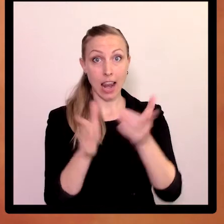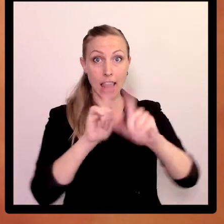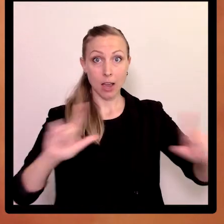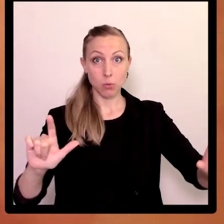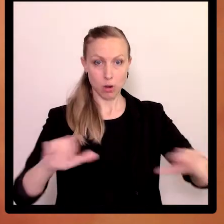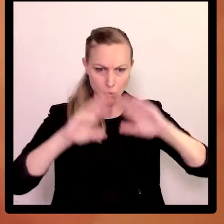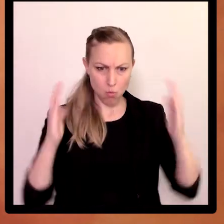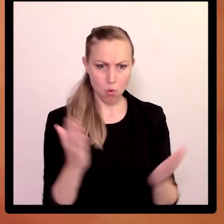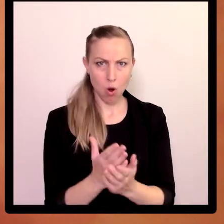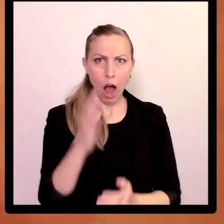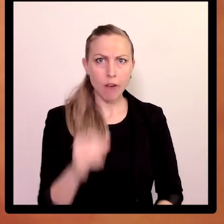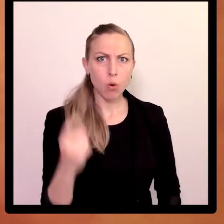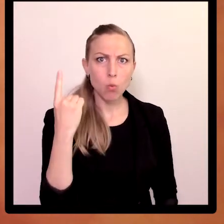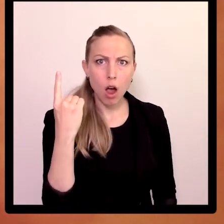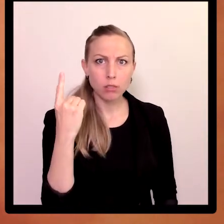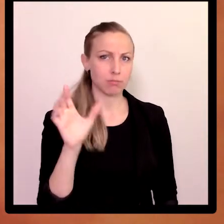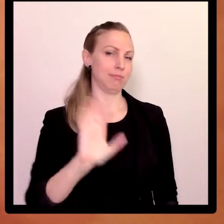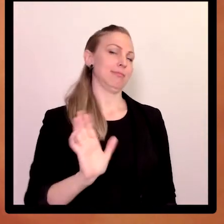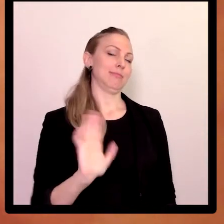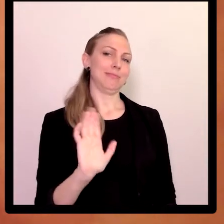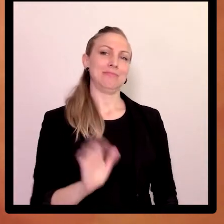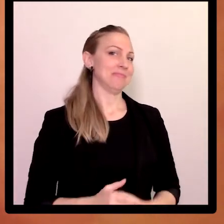Sing language is not an international language.